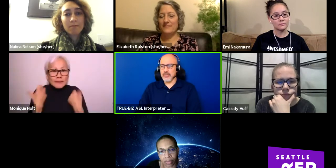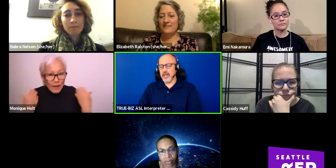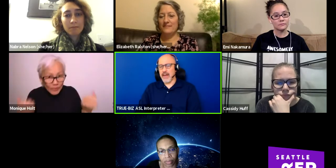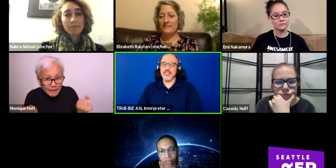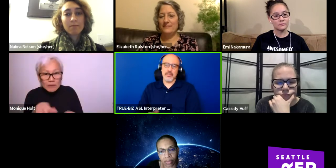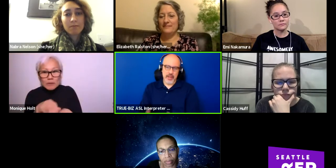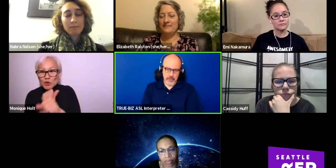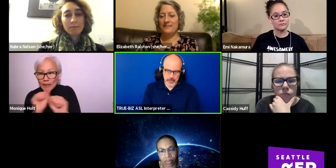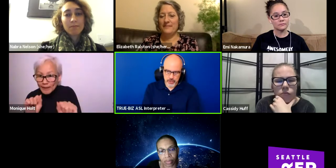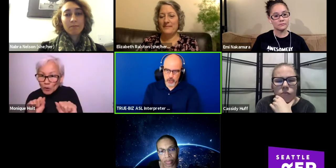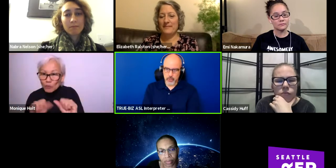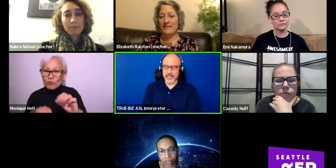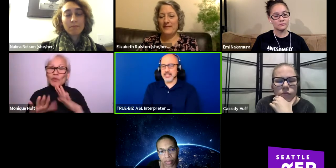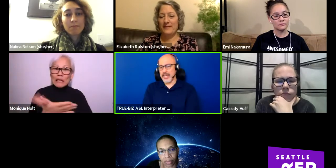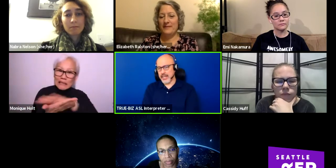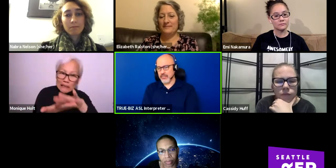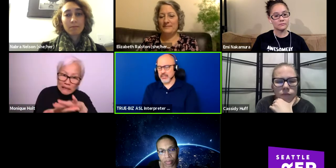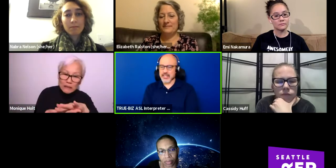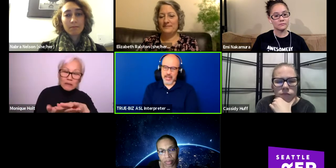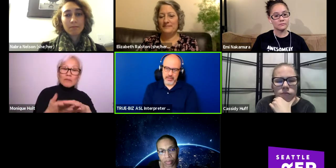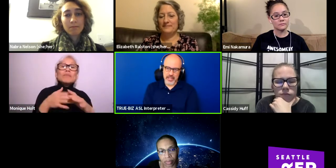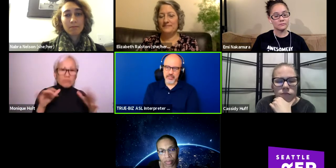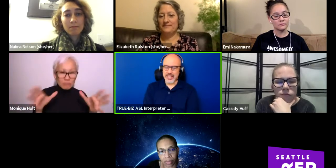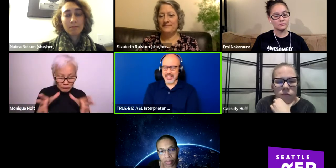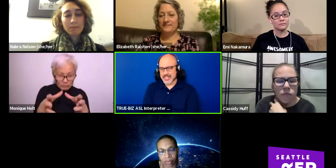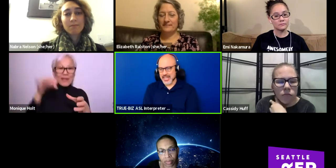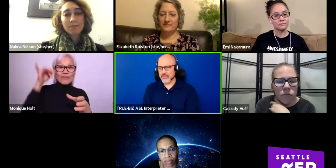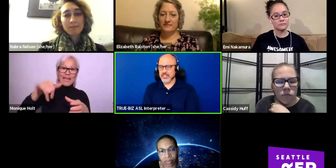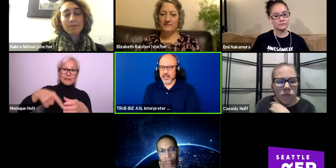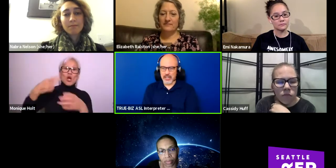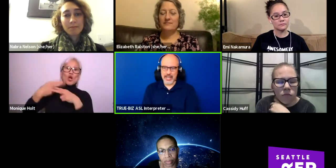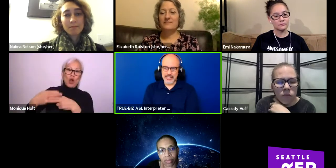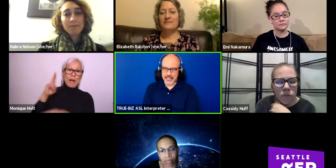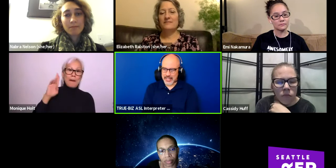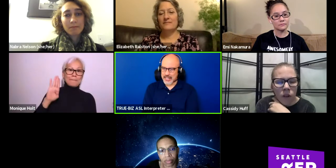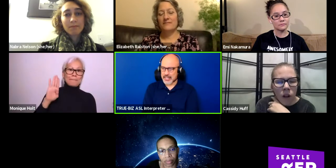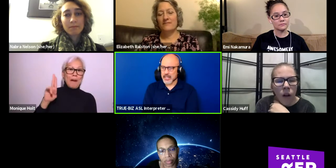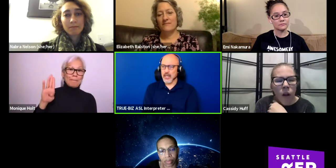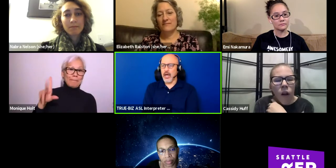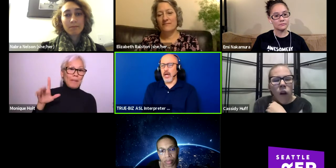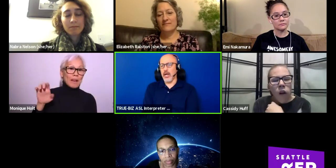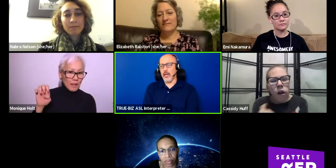Obviously, we have to make sure no one gets sick, everything's healthy, everything's safe, sterilized and cleaned,